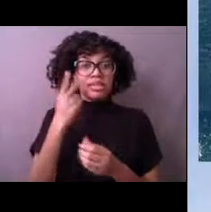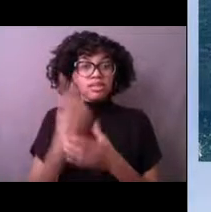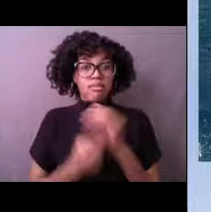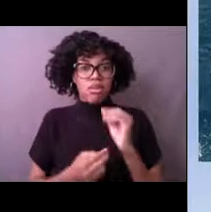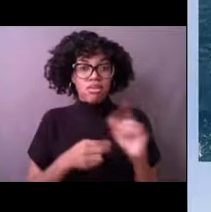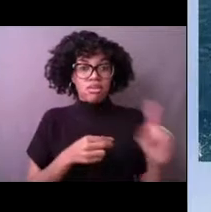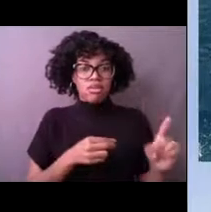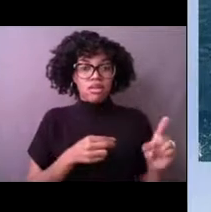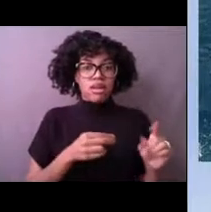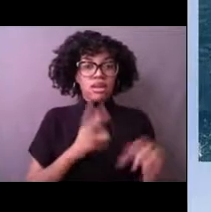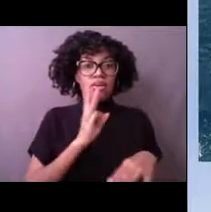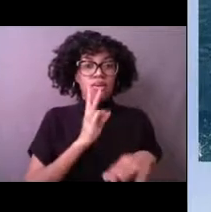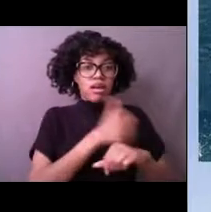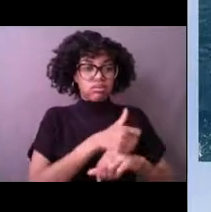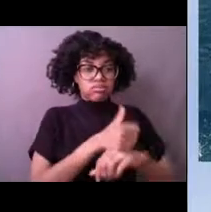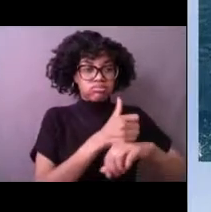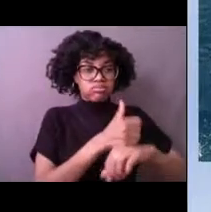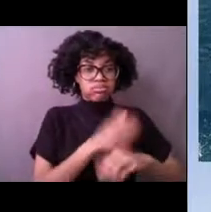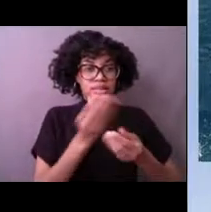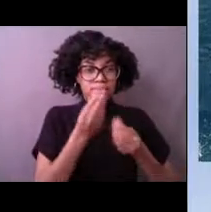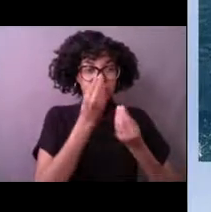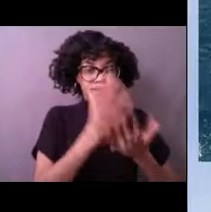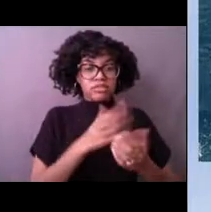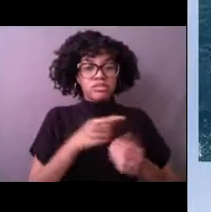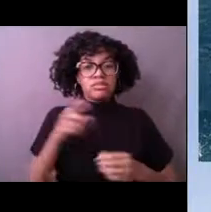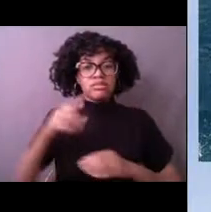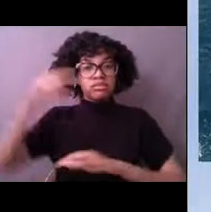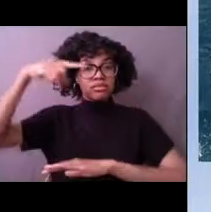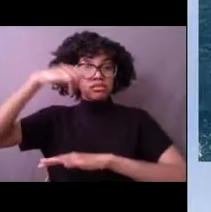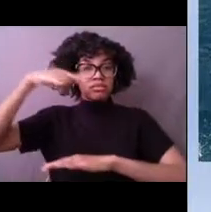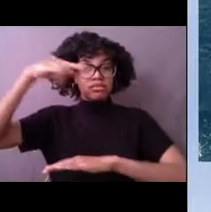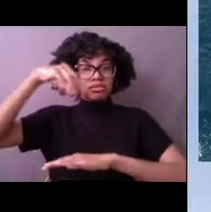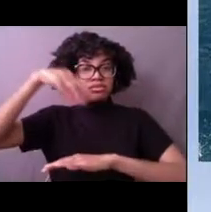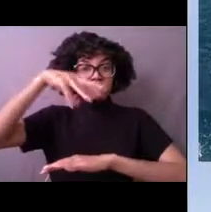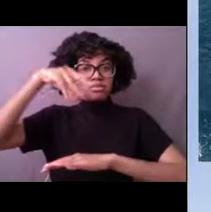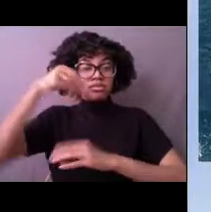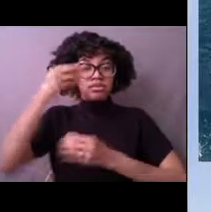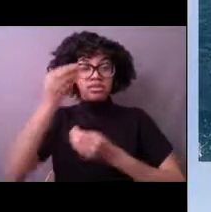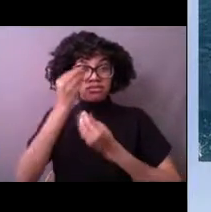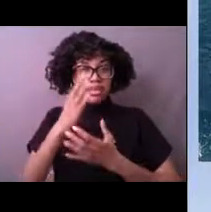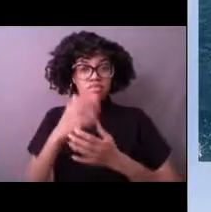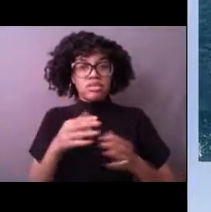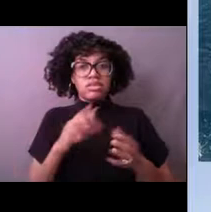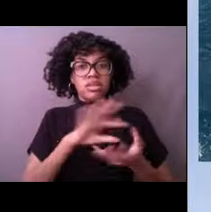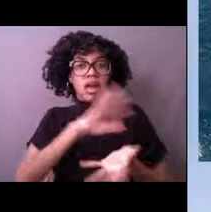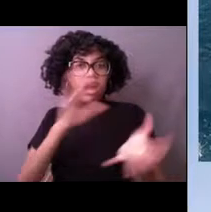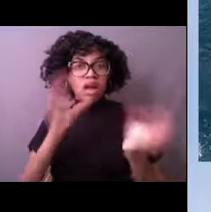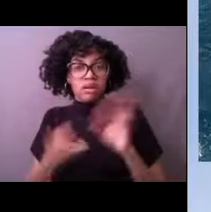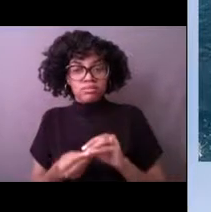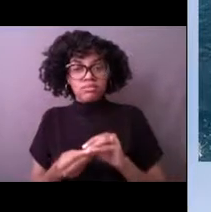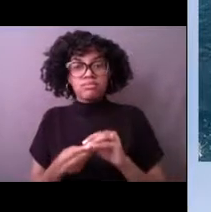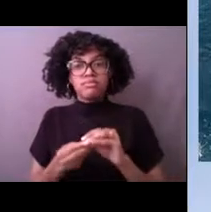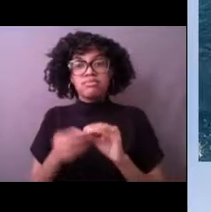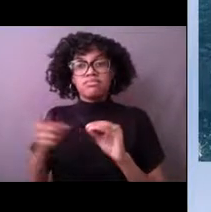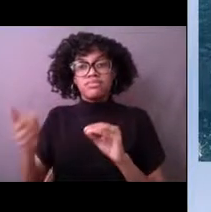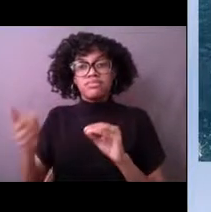which is a marine forecast. It tells you what the weather's doing in that particular area at the time,